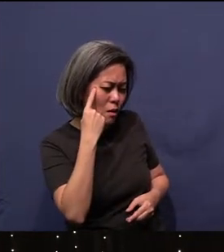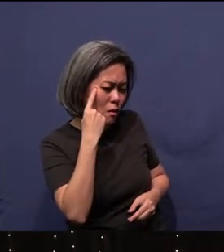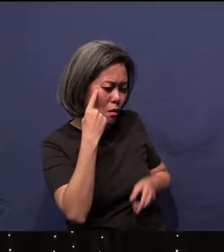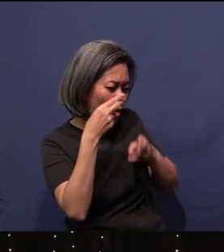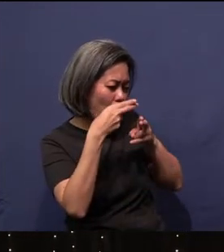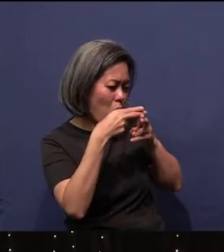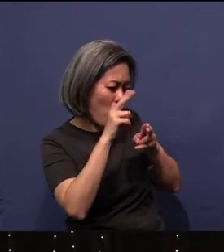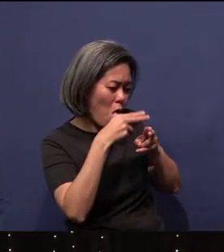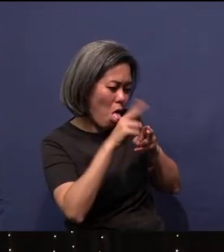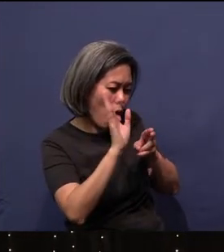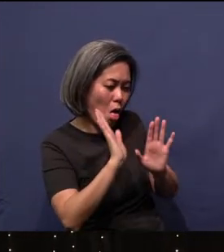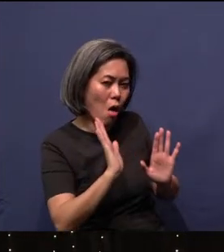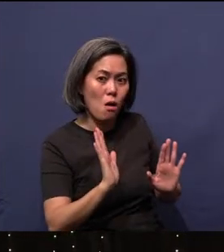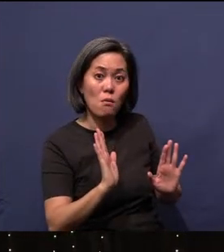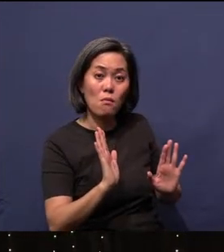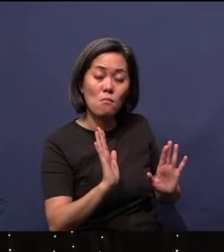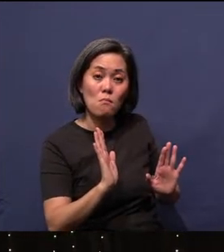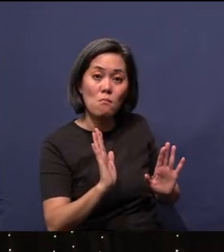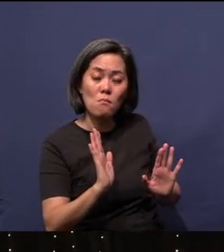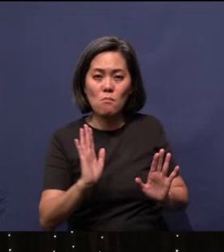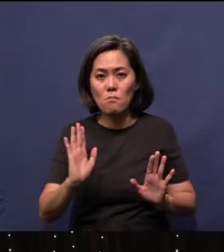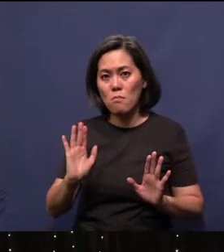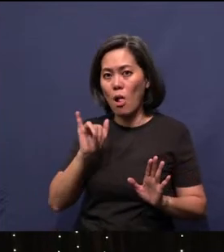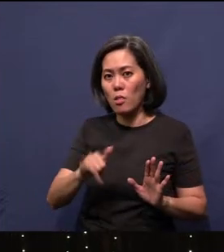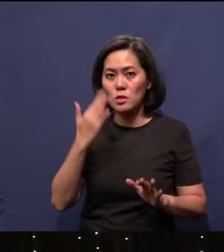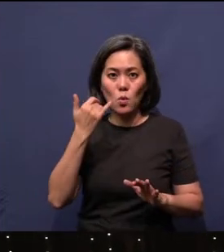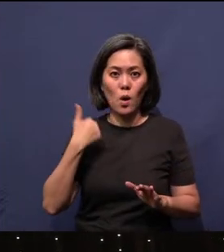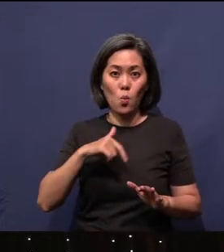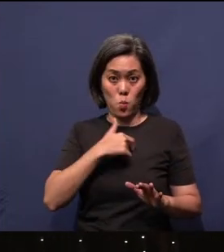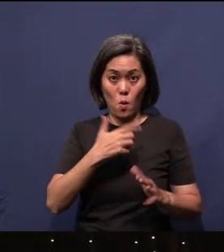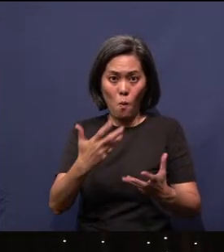And so this is why we want to introduce to you the